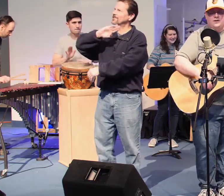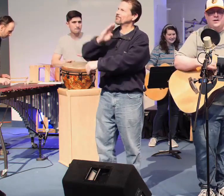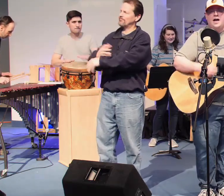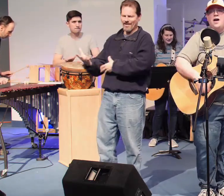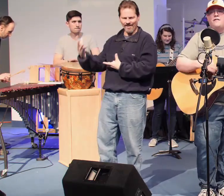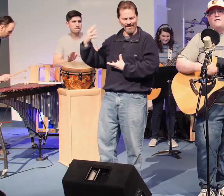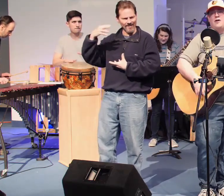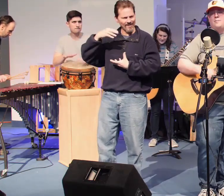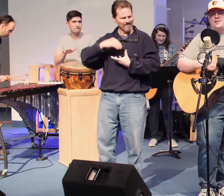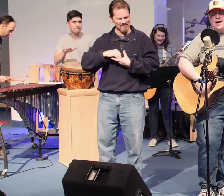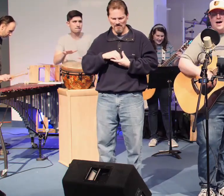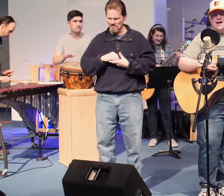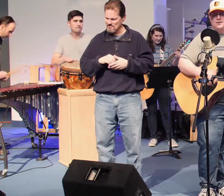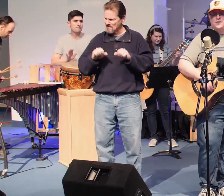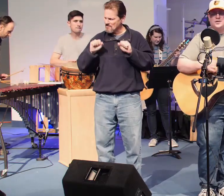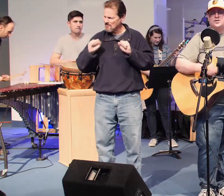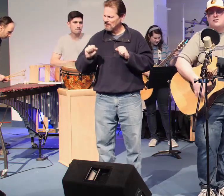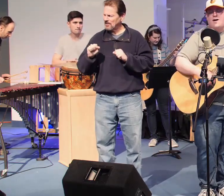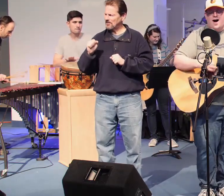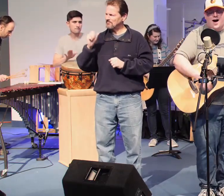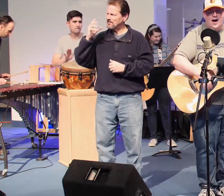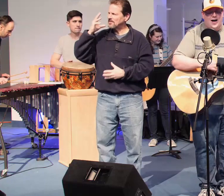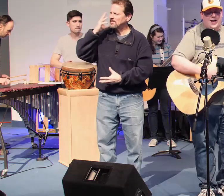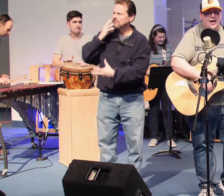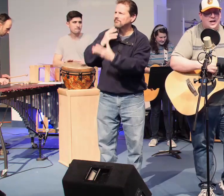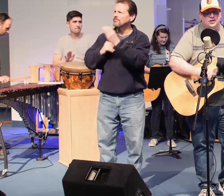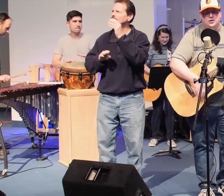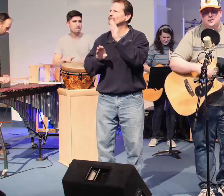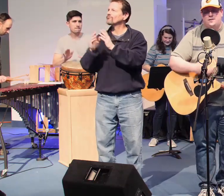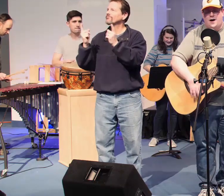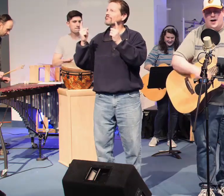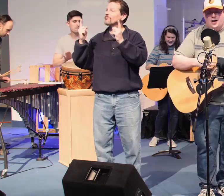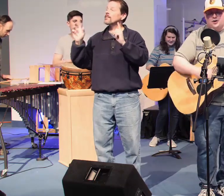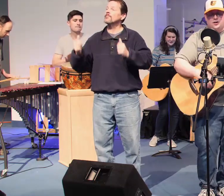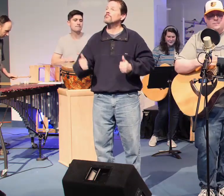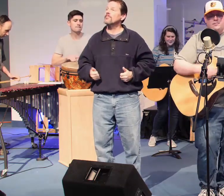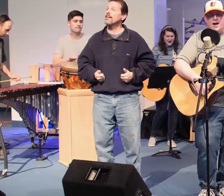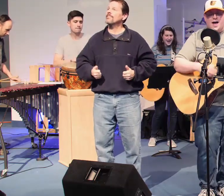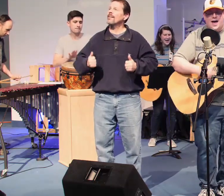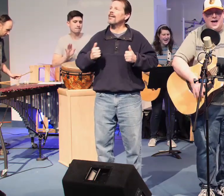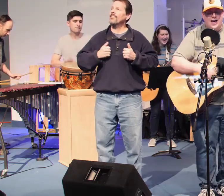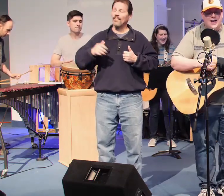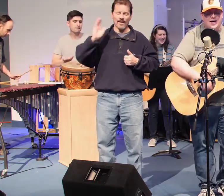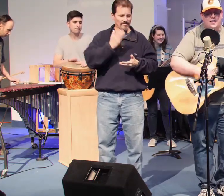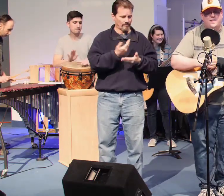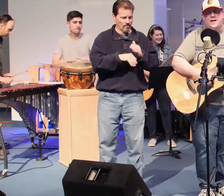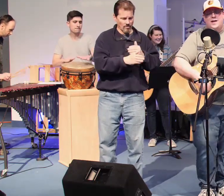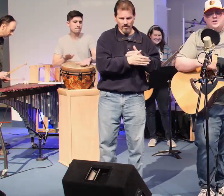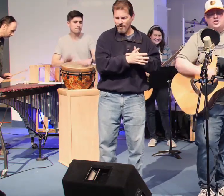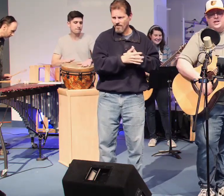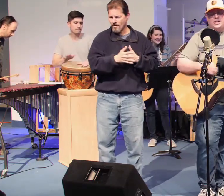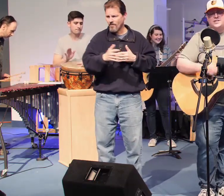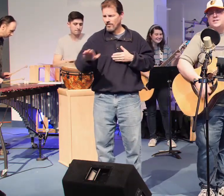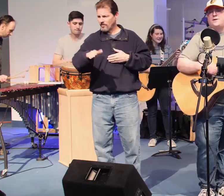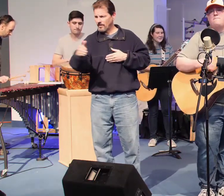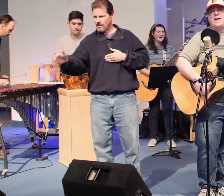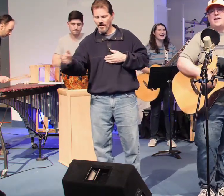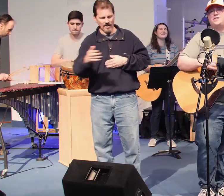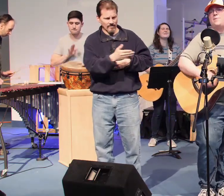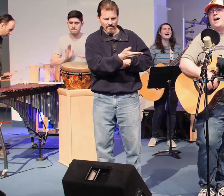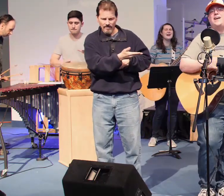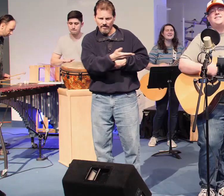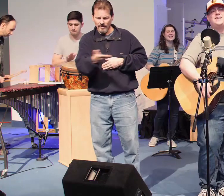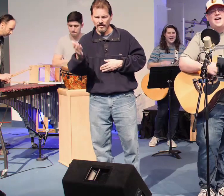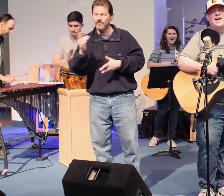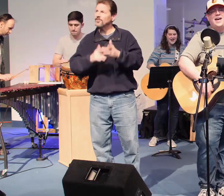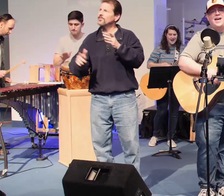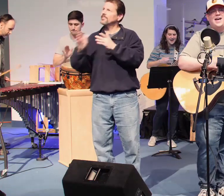From life's first cry to final breath, Jesus commands my destiny